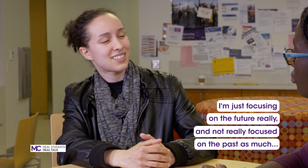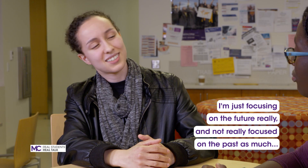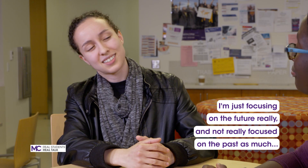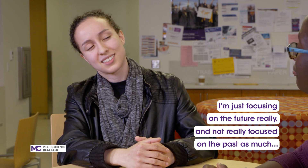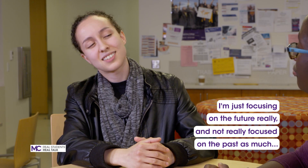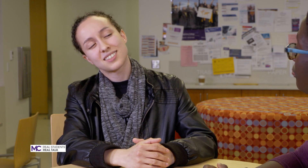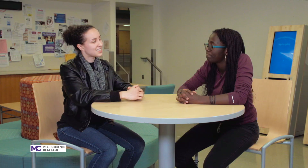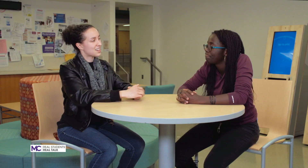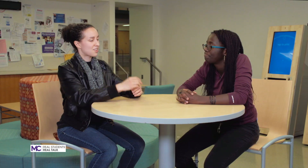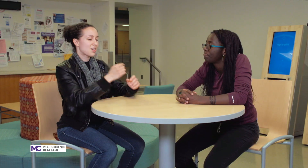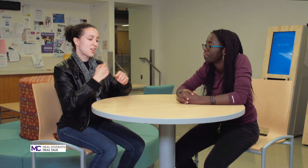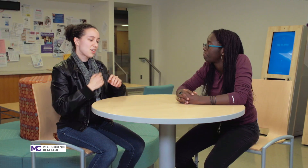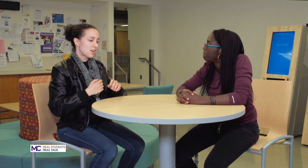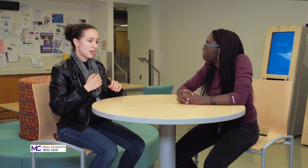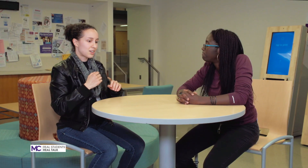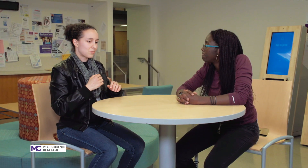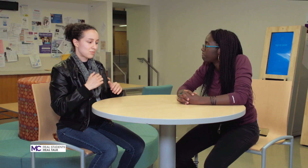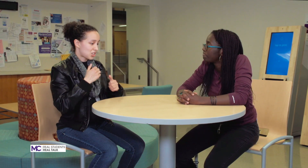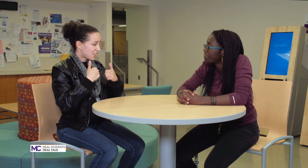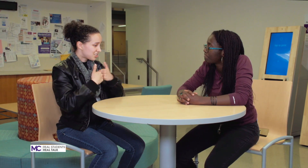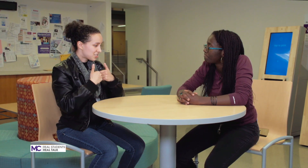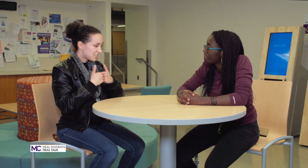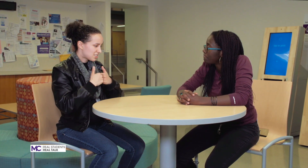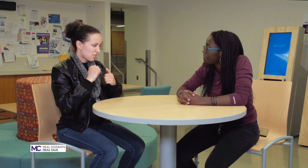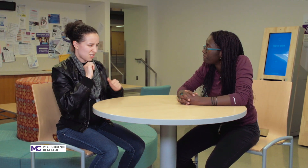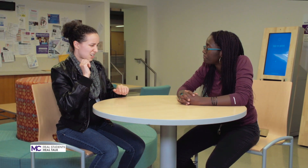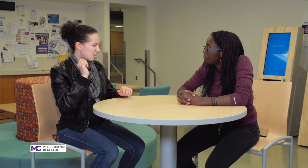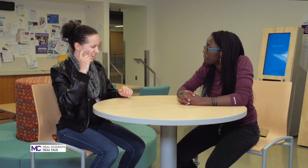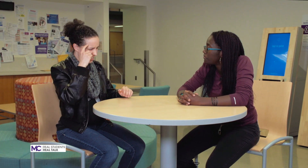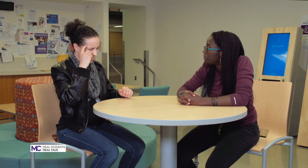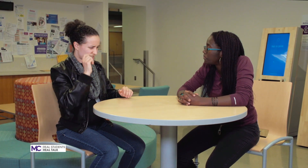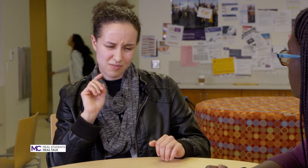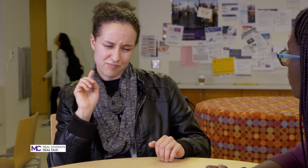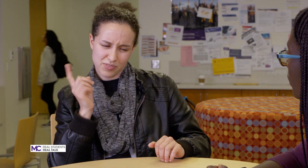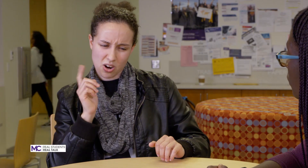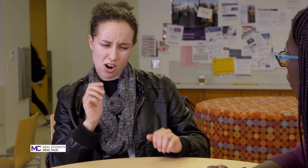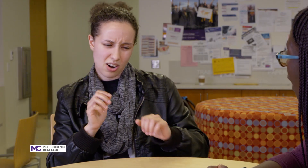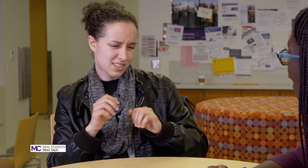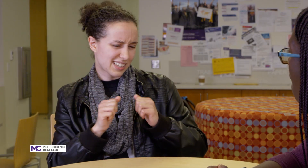yeah challenges I think there aren't a